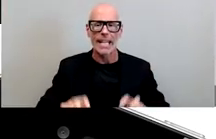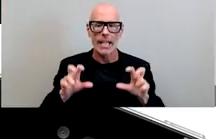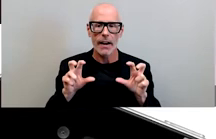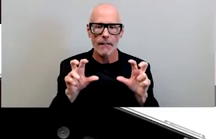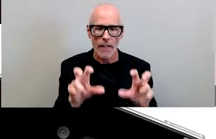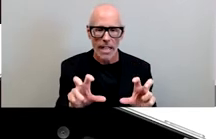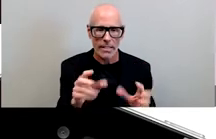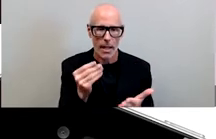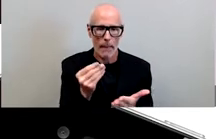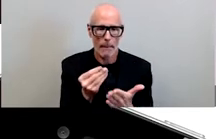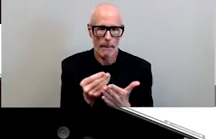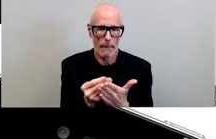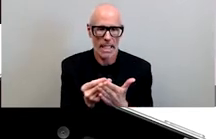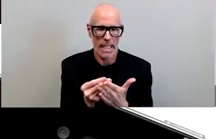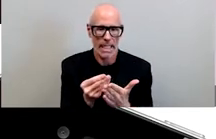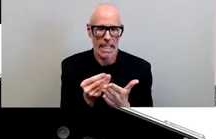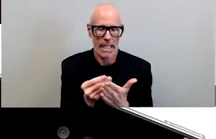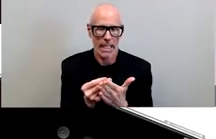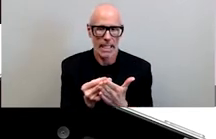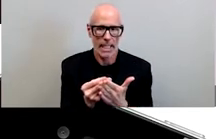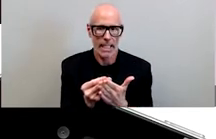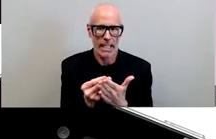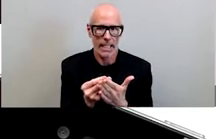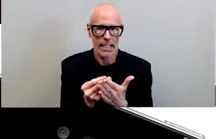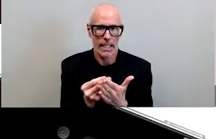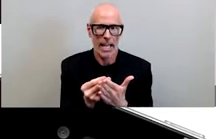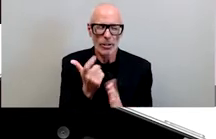money in the meeting that i was in just before this when someone said